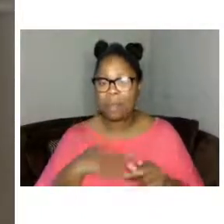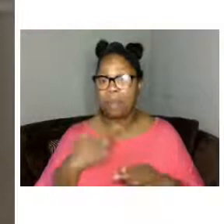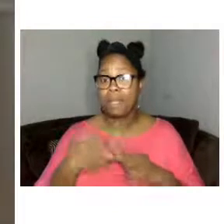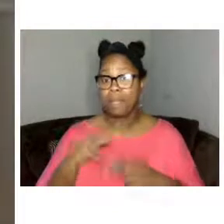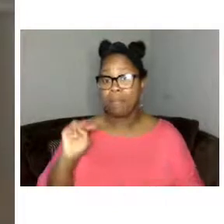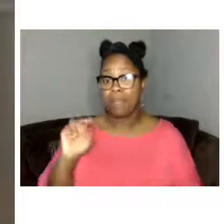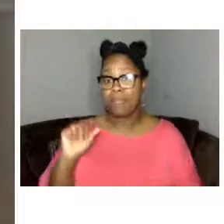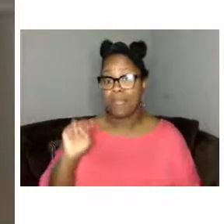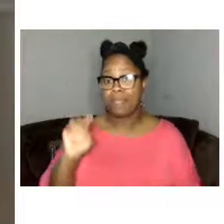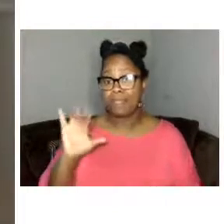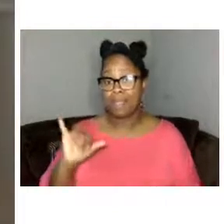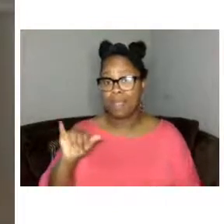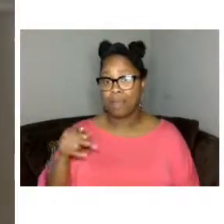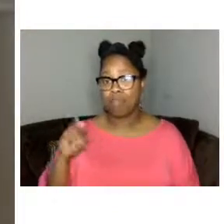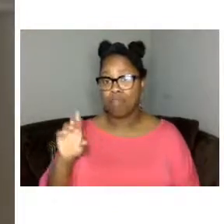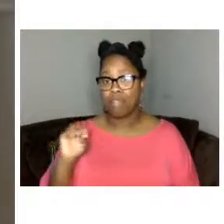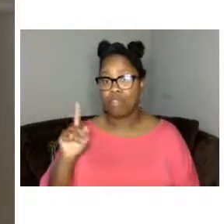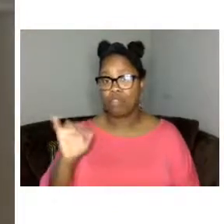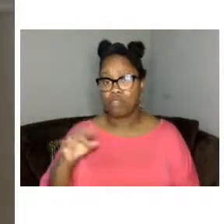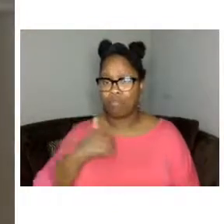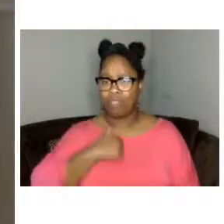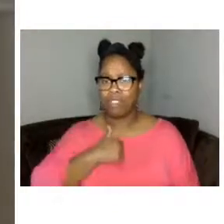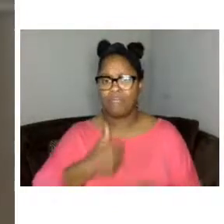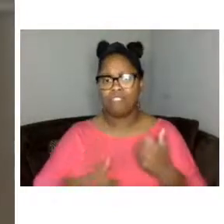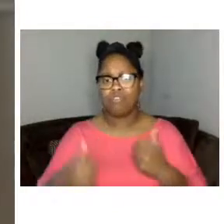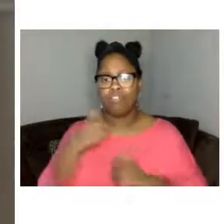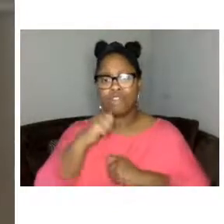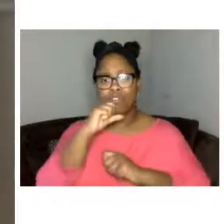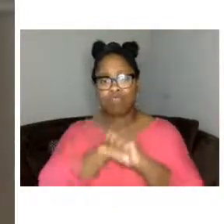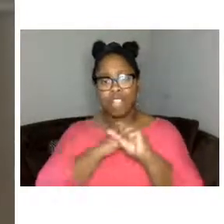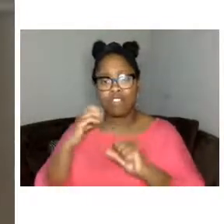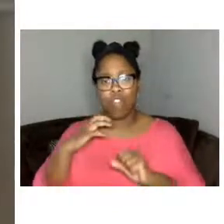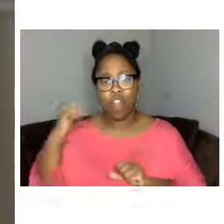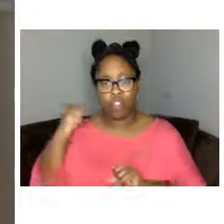chief strategy officer at the peel and founding director and